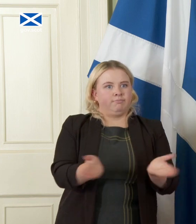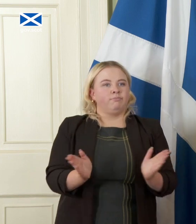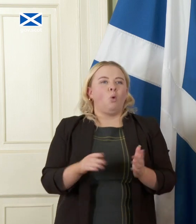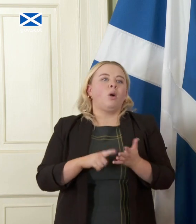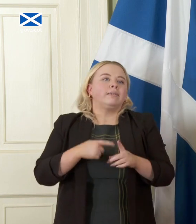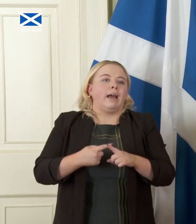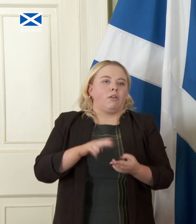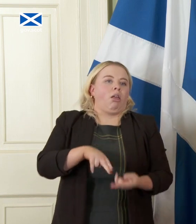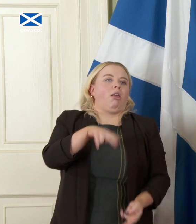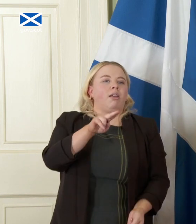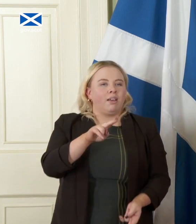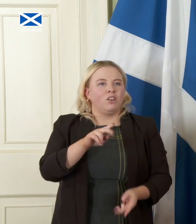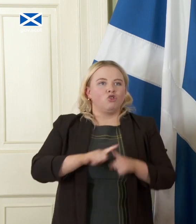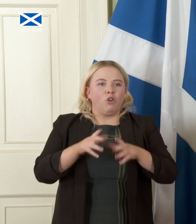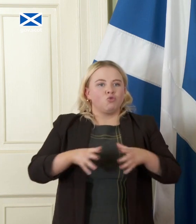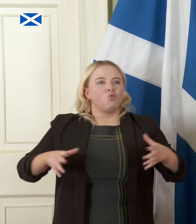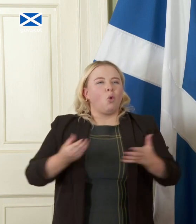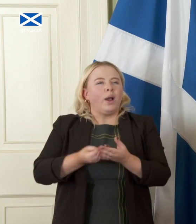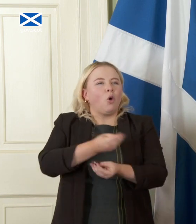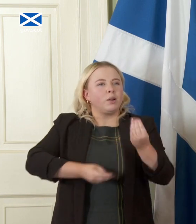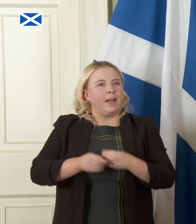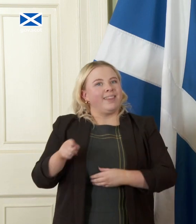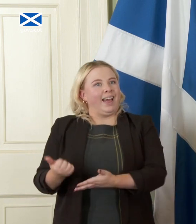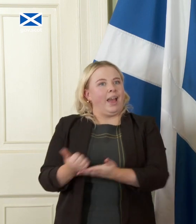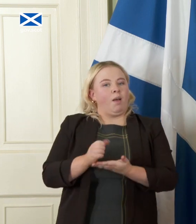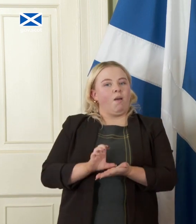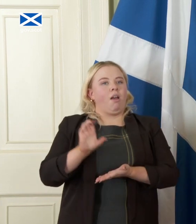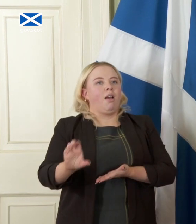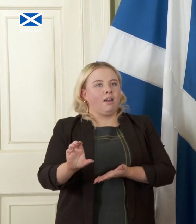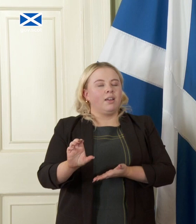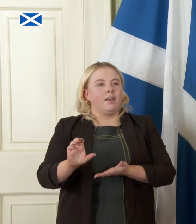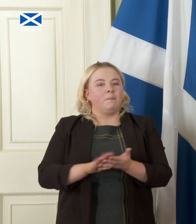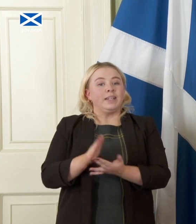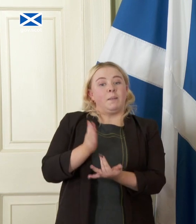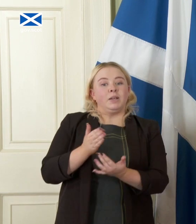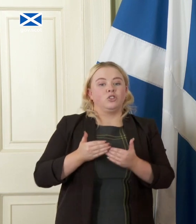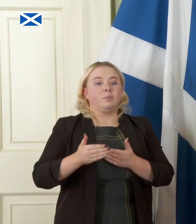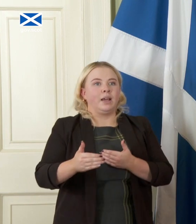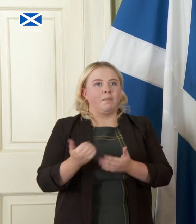do to grow the economy and over the medium term get our finances onto a sustainable path. that's